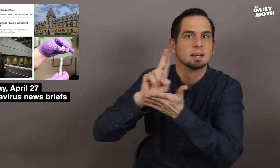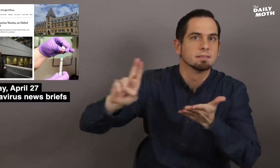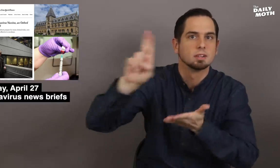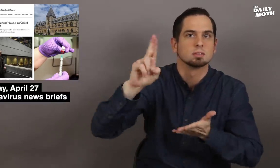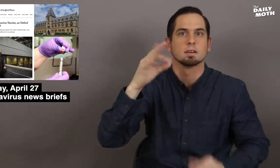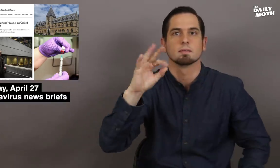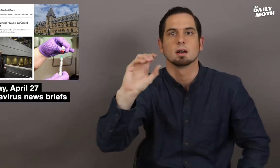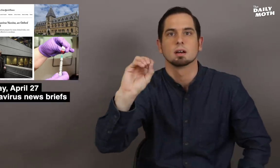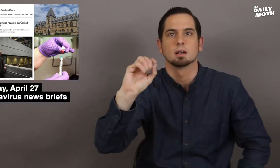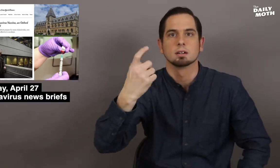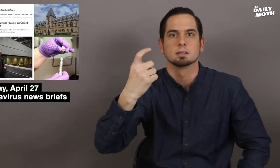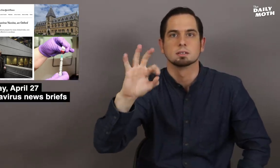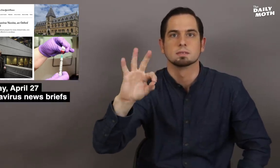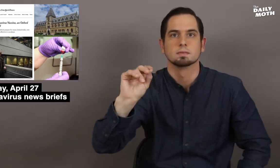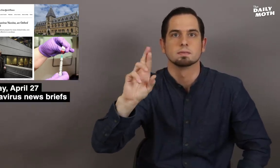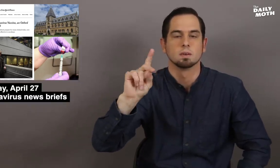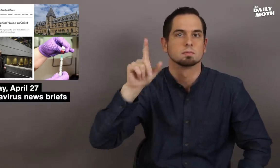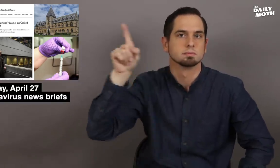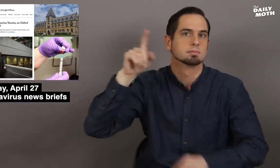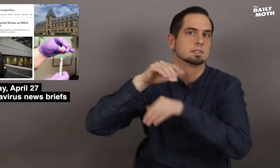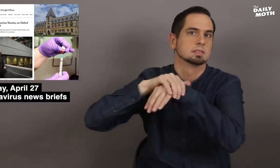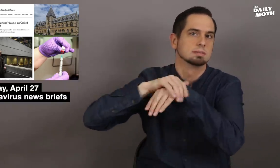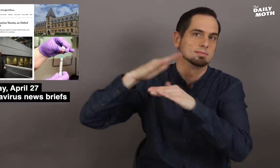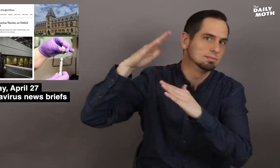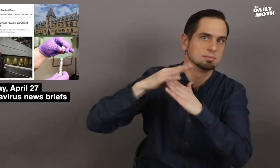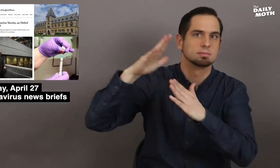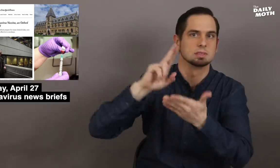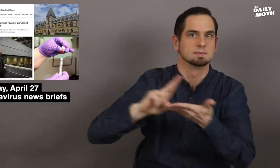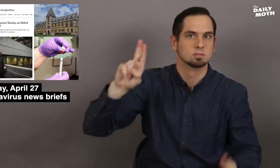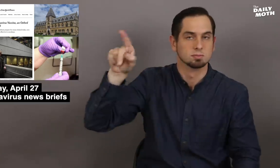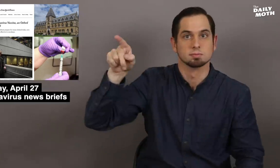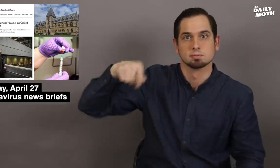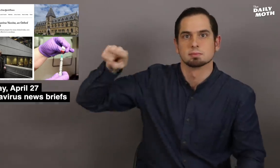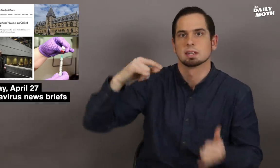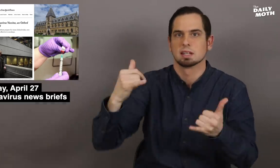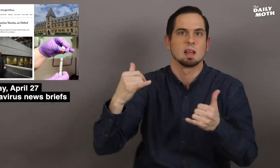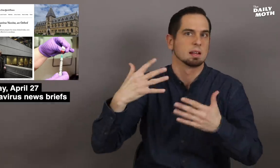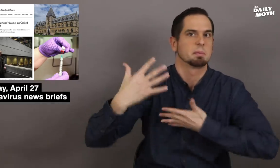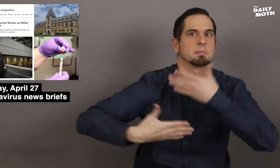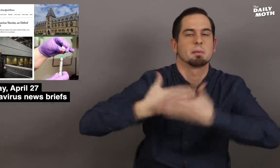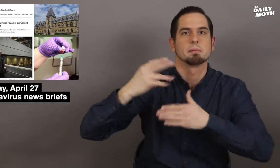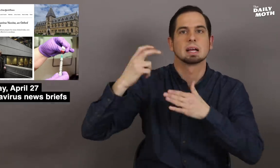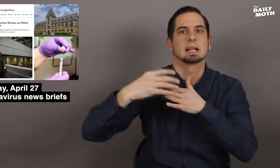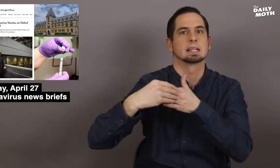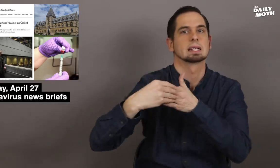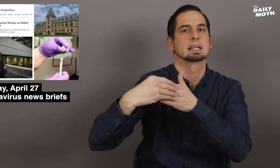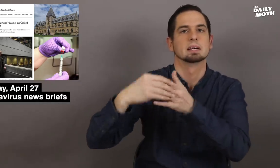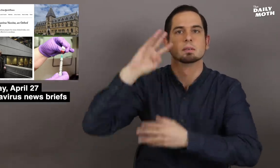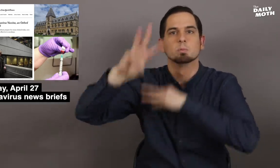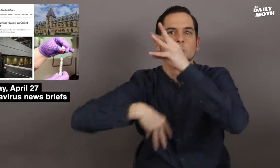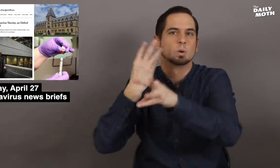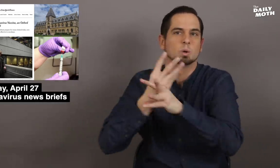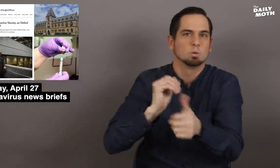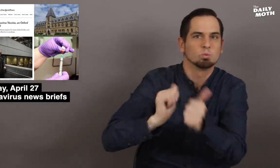the University of Oxford in England are in the lead in